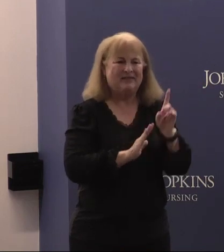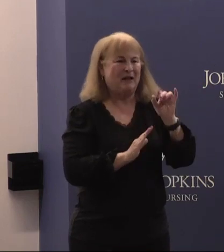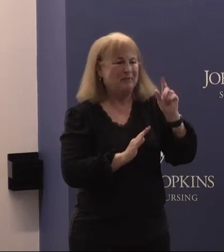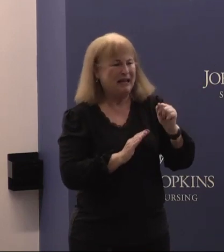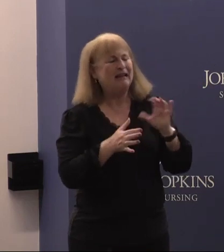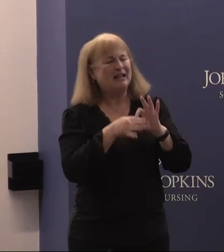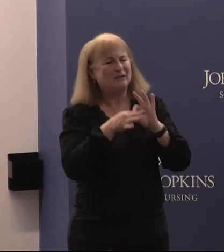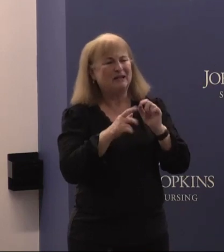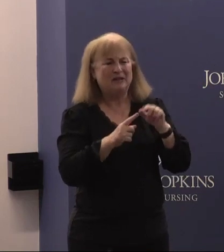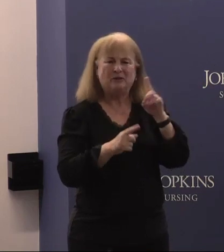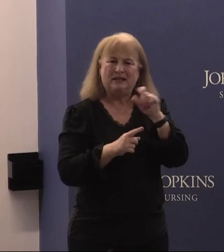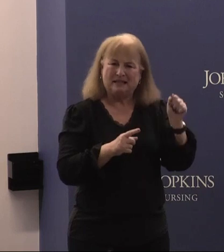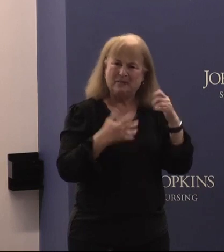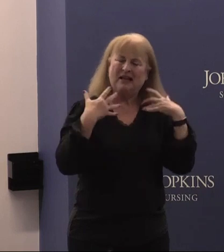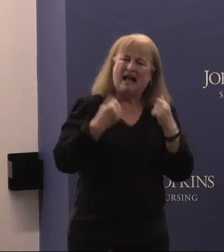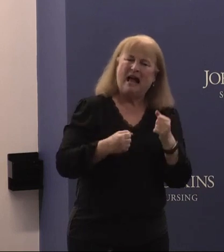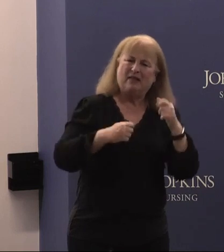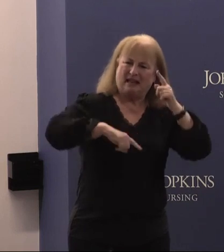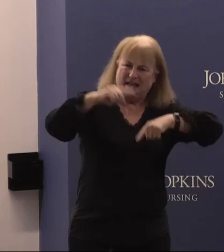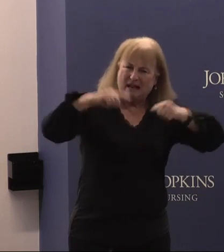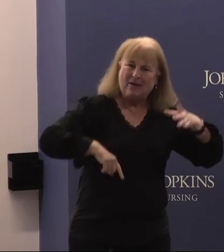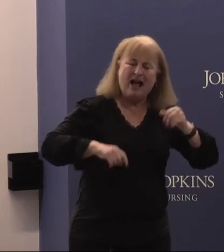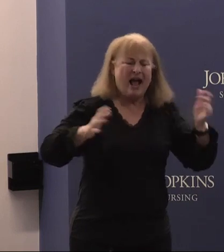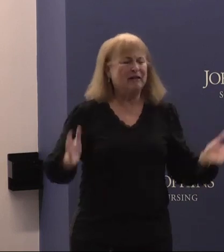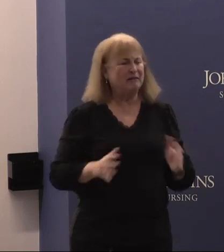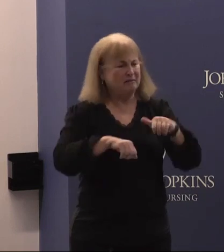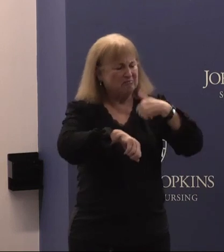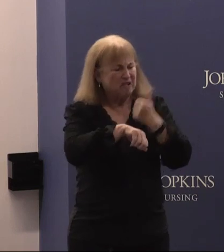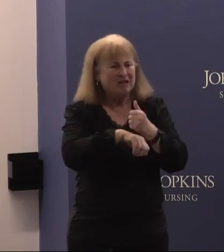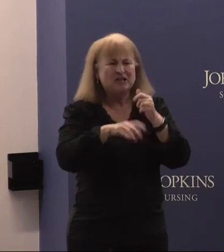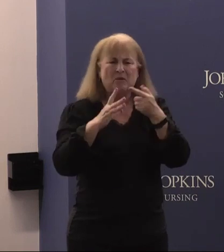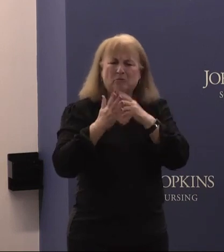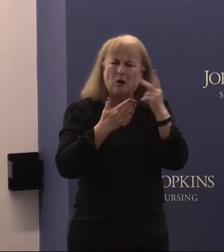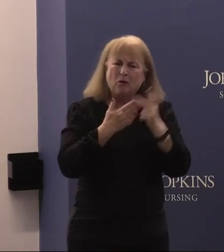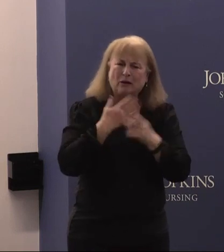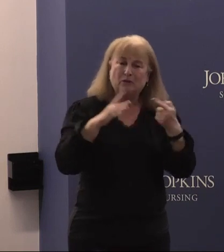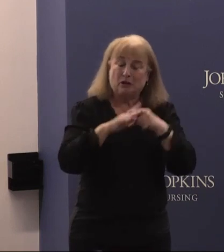to disability health and inequities and launch initiatives starting here in Baltimore to help